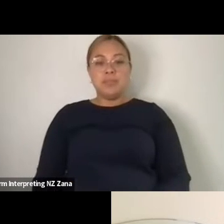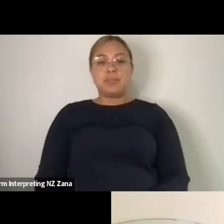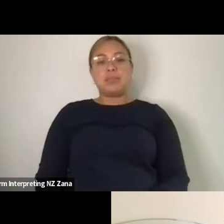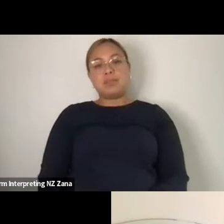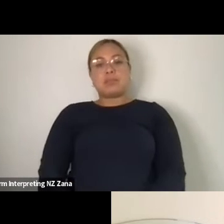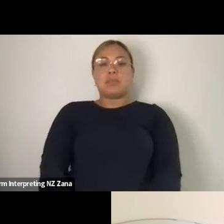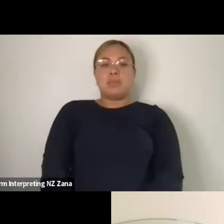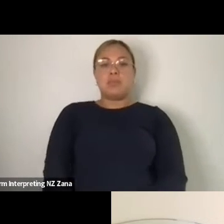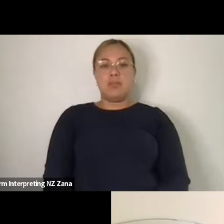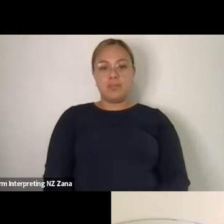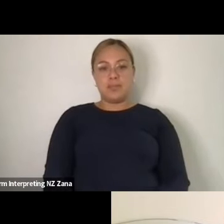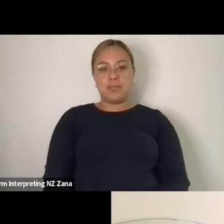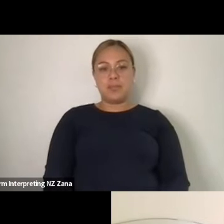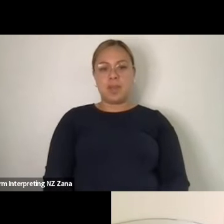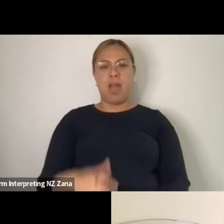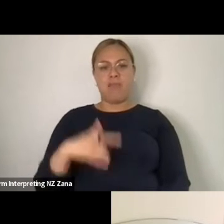it was one of these processes that was a bit of everything.